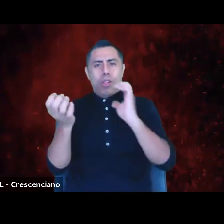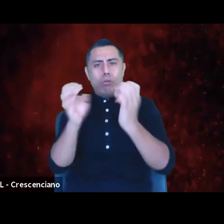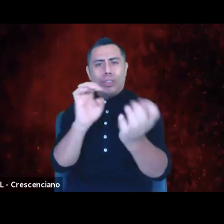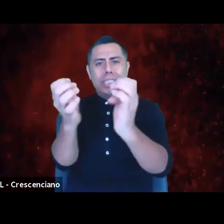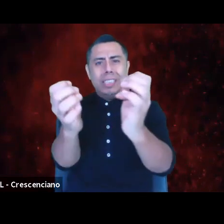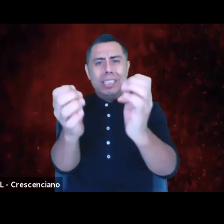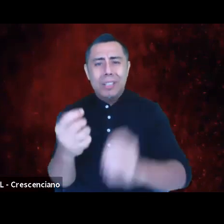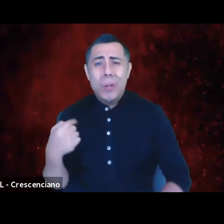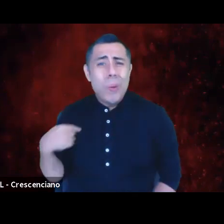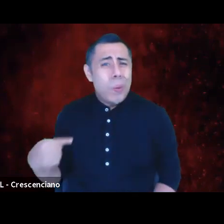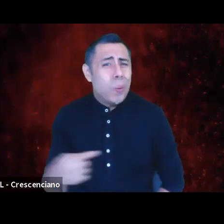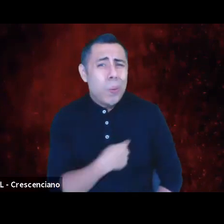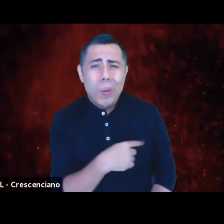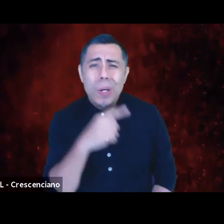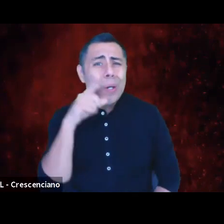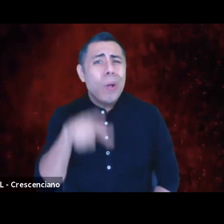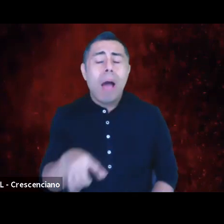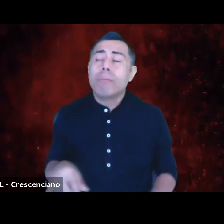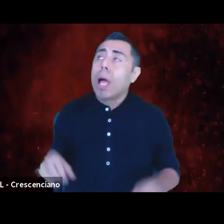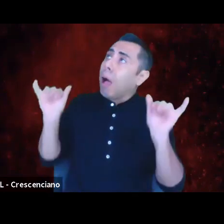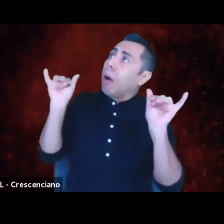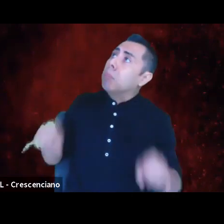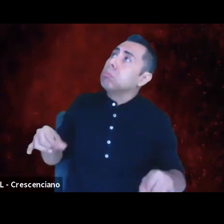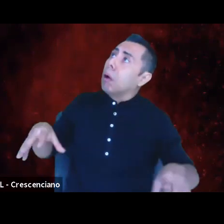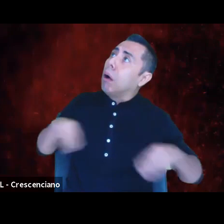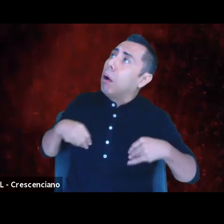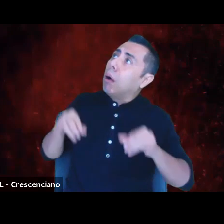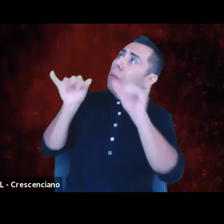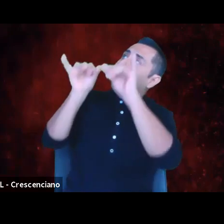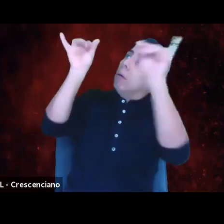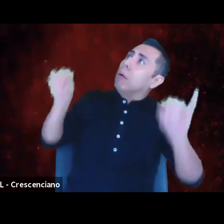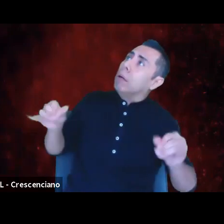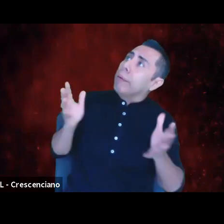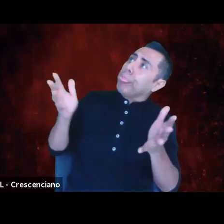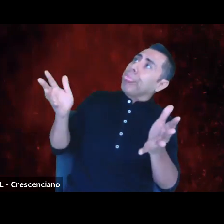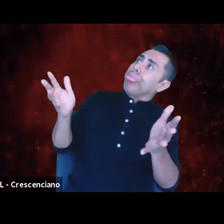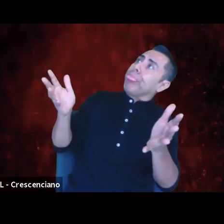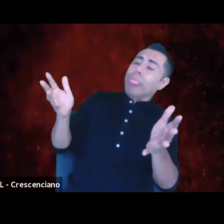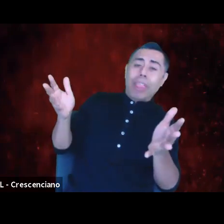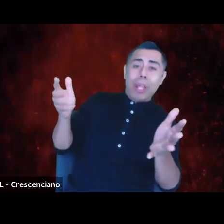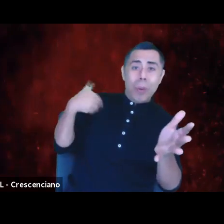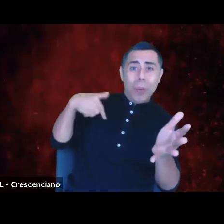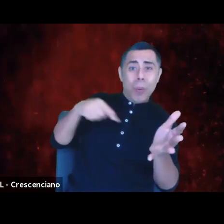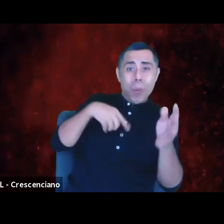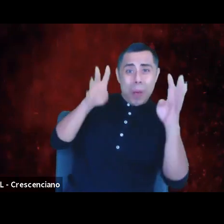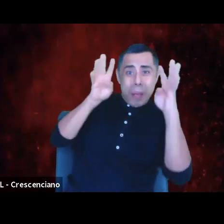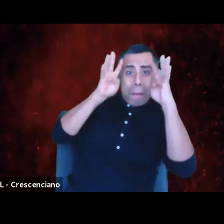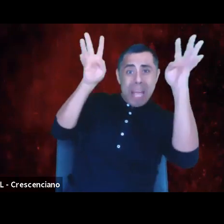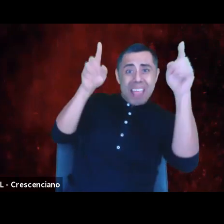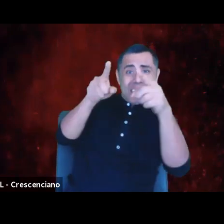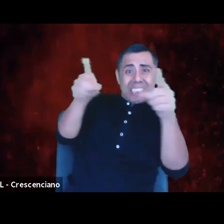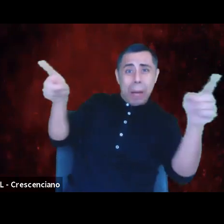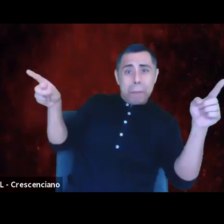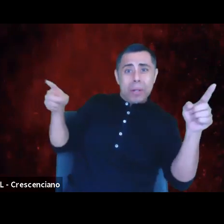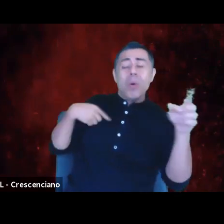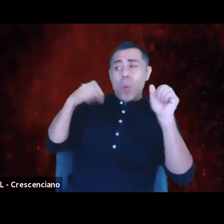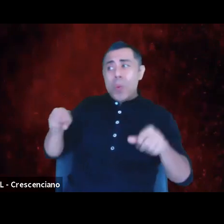We don't have to keep the systems we have. We made them up! We can make up something else!